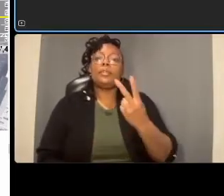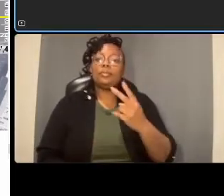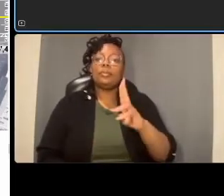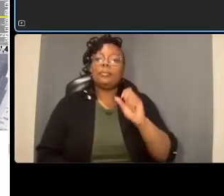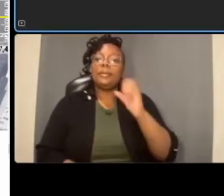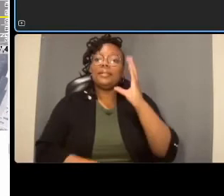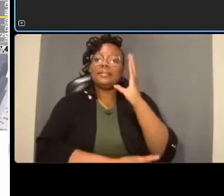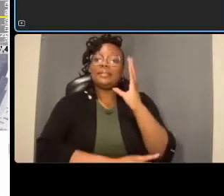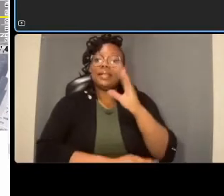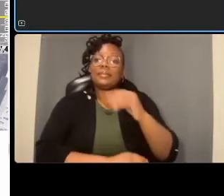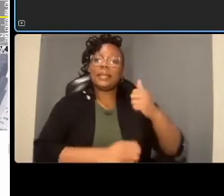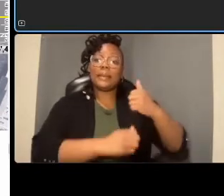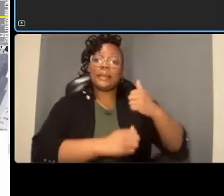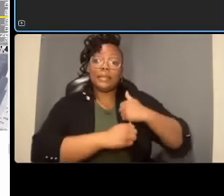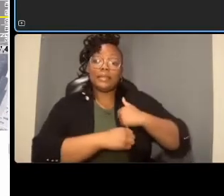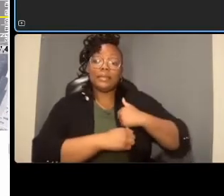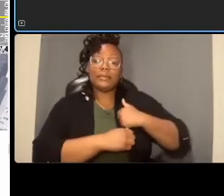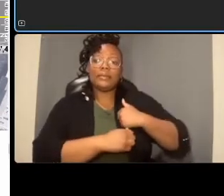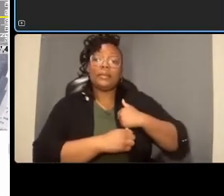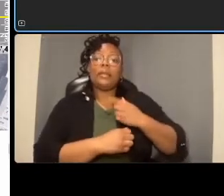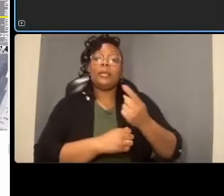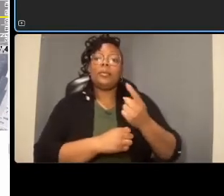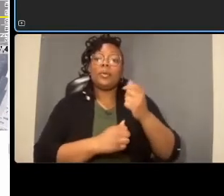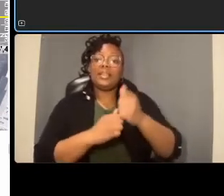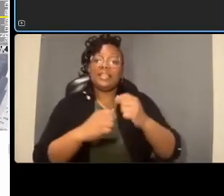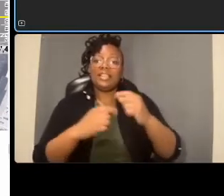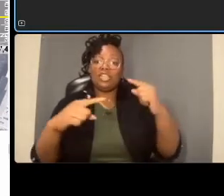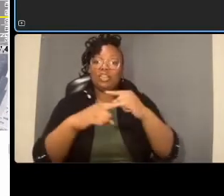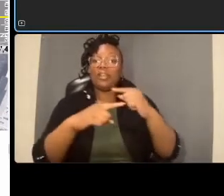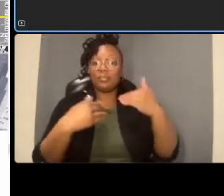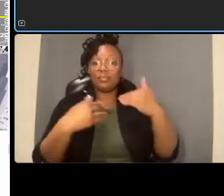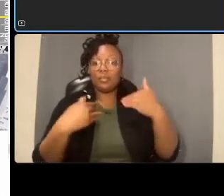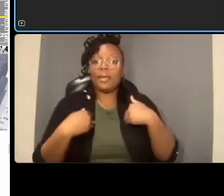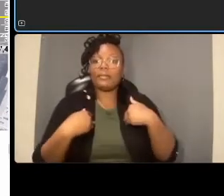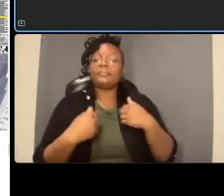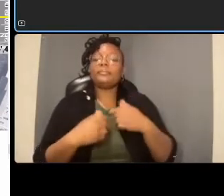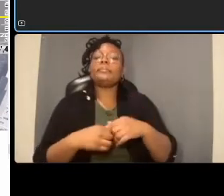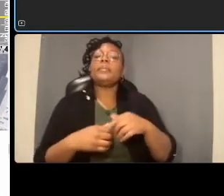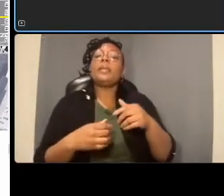and the one in southbound is gonna remain in its current location and the one northbound will be